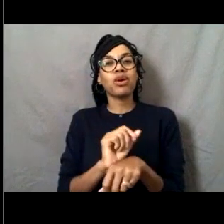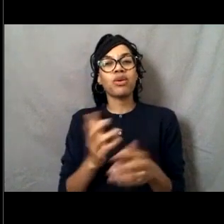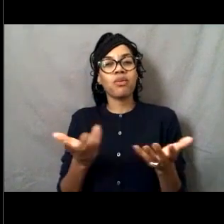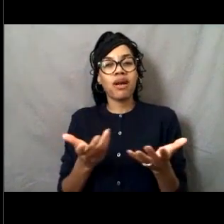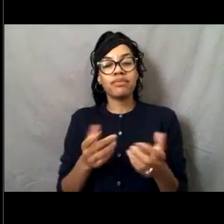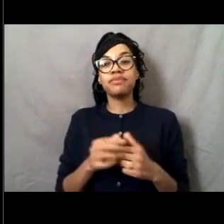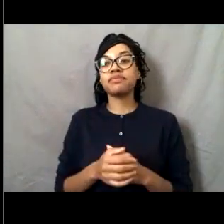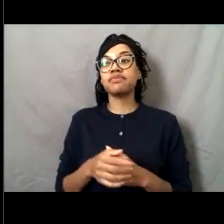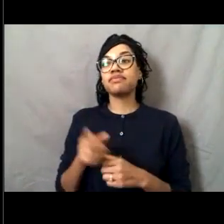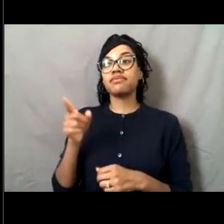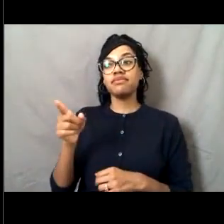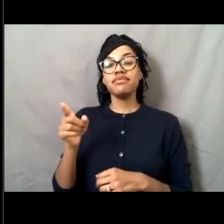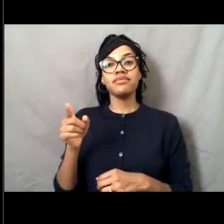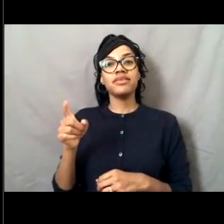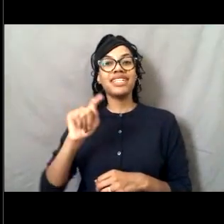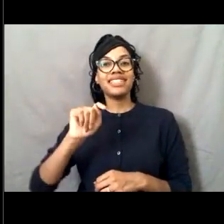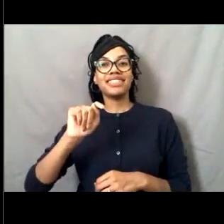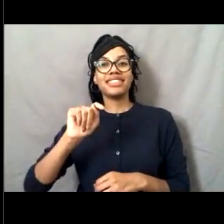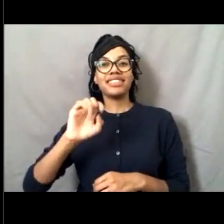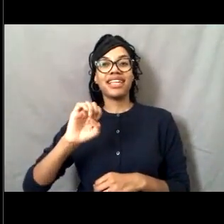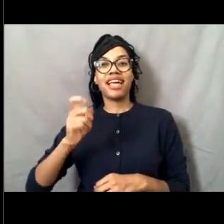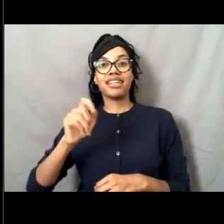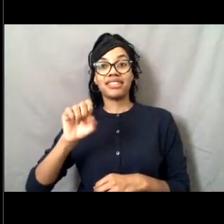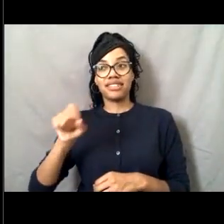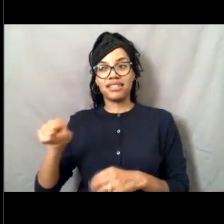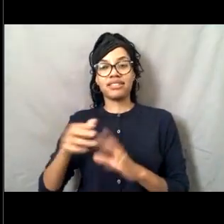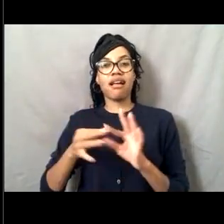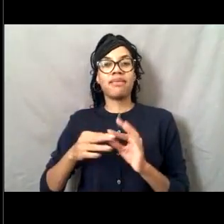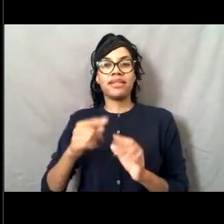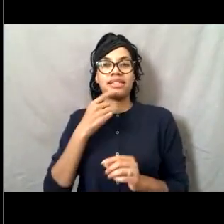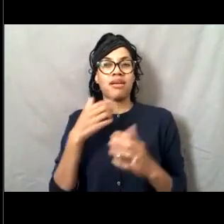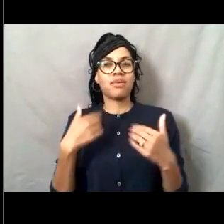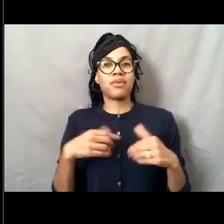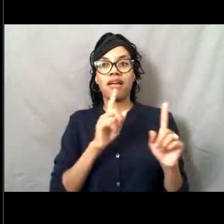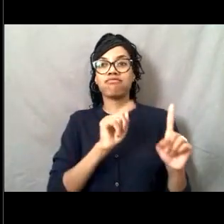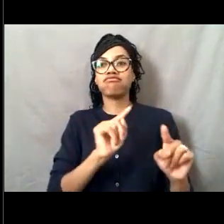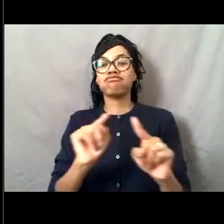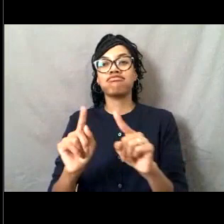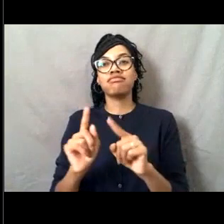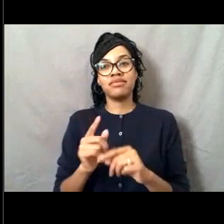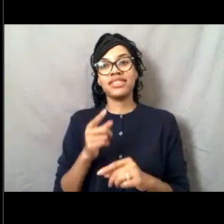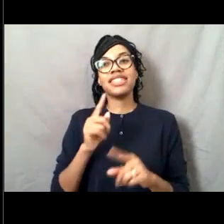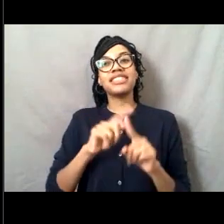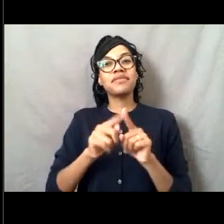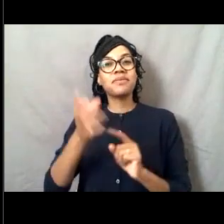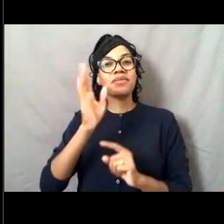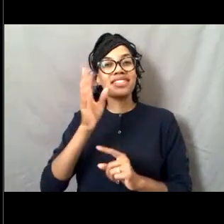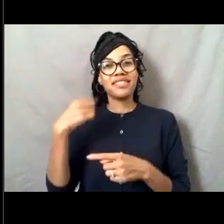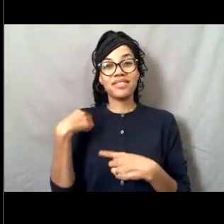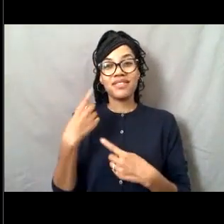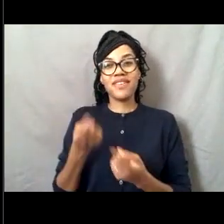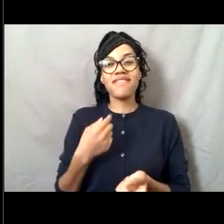so he's got a lot of things to choose from. And yeah, we've got a lot of people that are saying